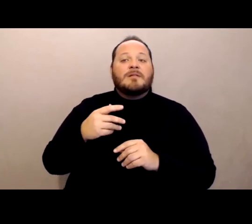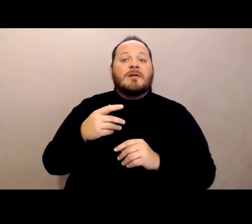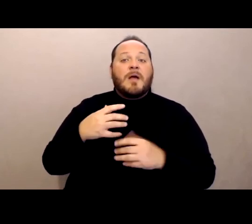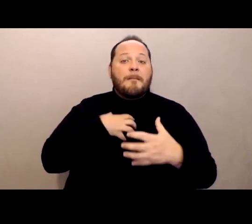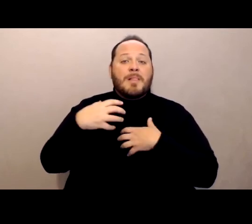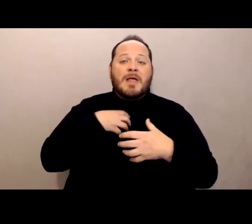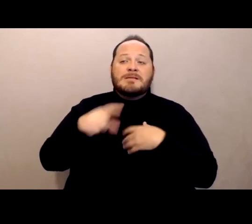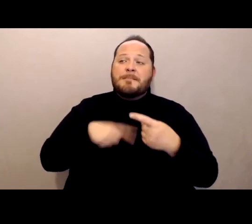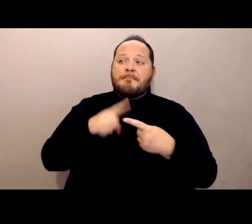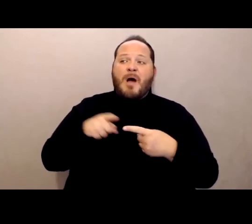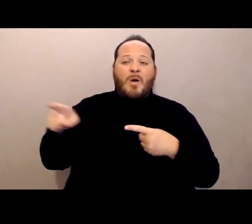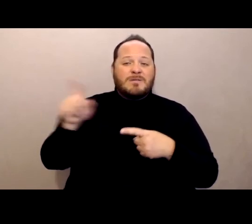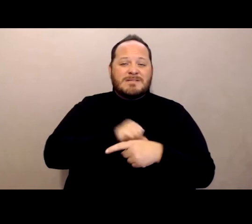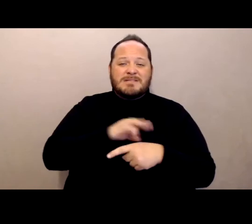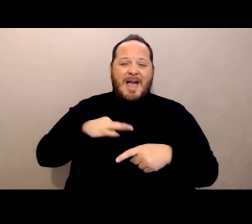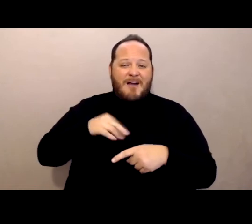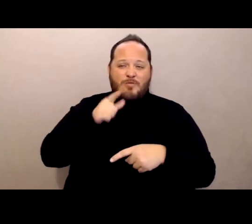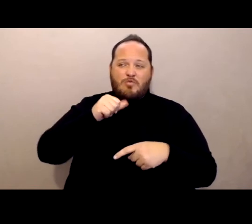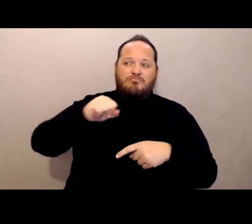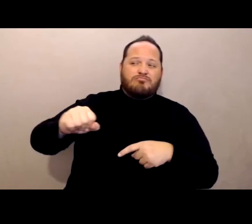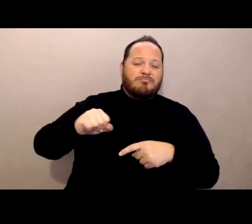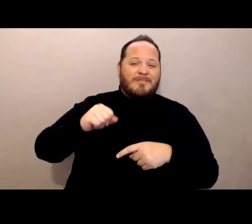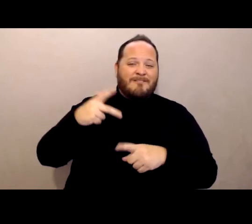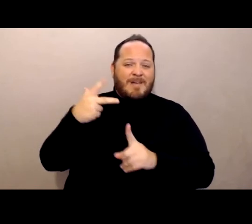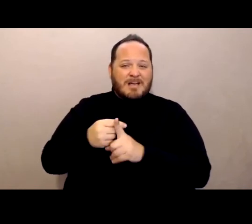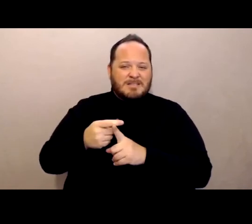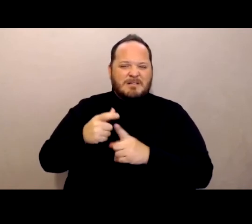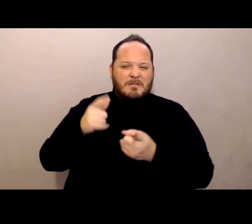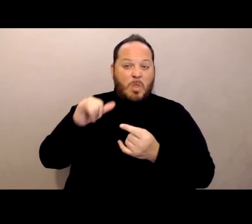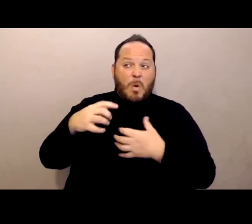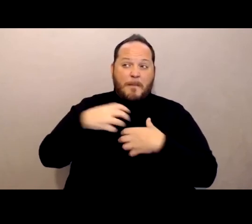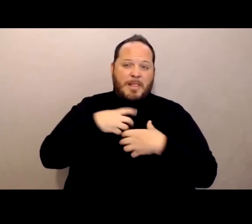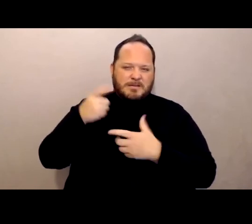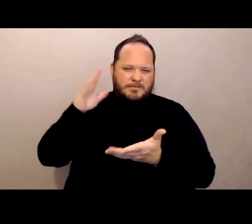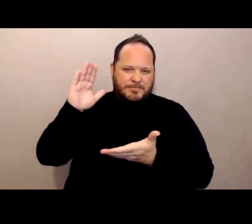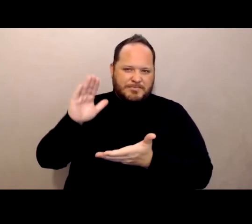but there's still a significant number of them which is a concern because we do think that they may pose a higher risk